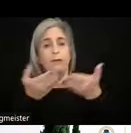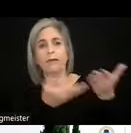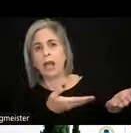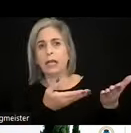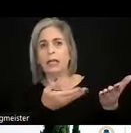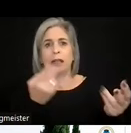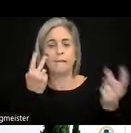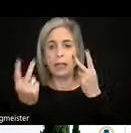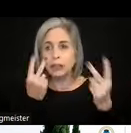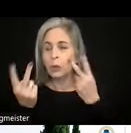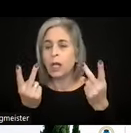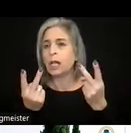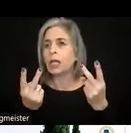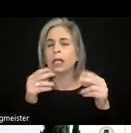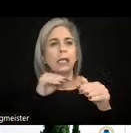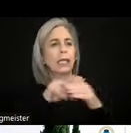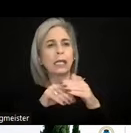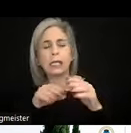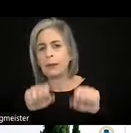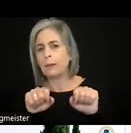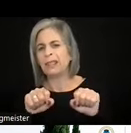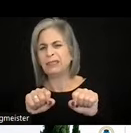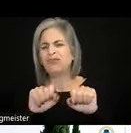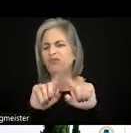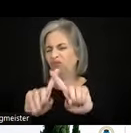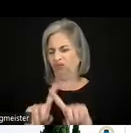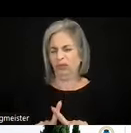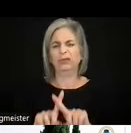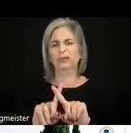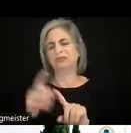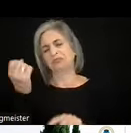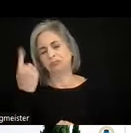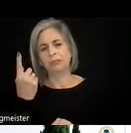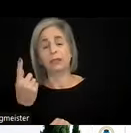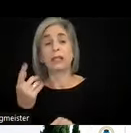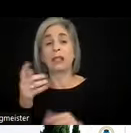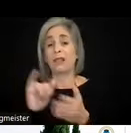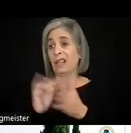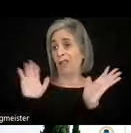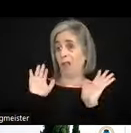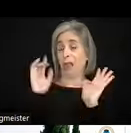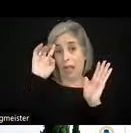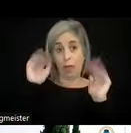you have Section 7 and so on and so forth. That's basically it. Hopefully it has been interesting.